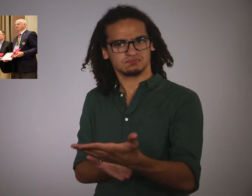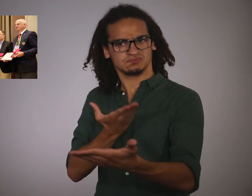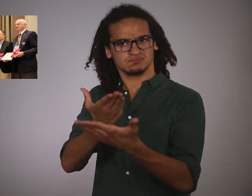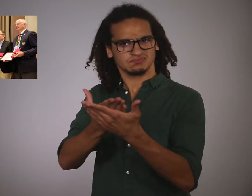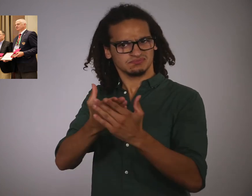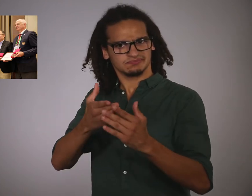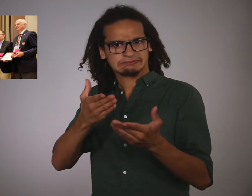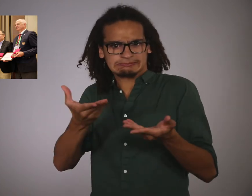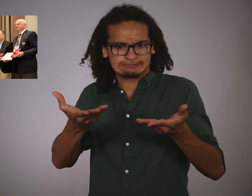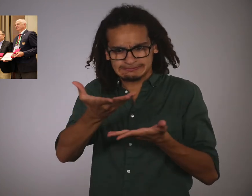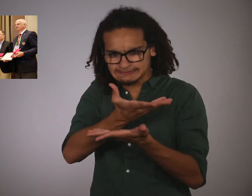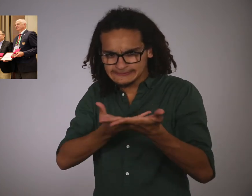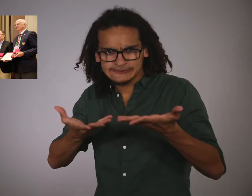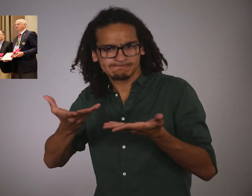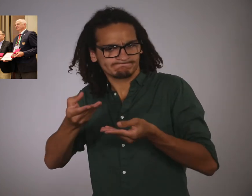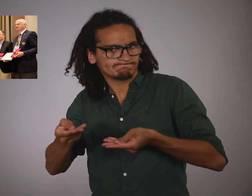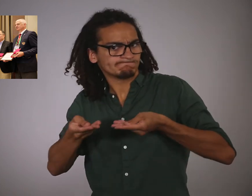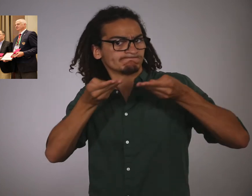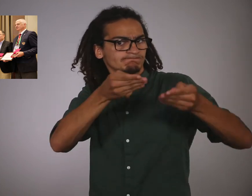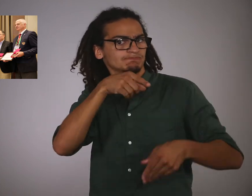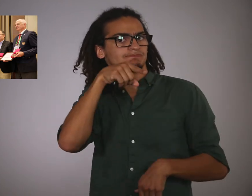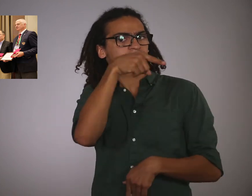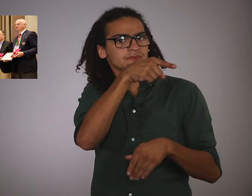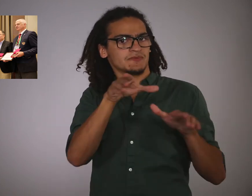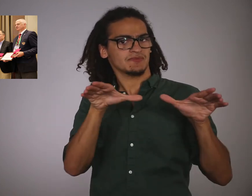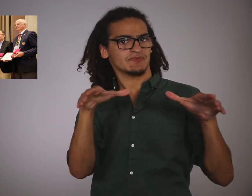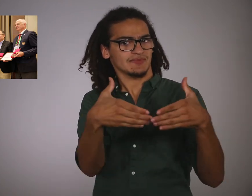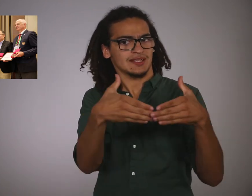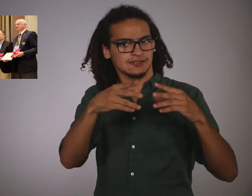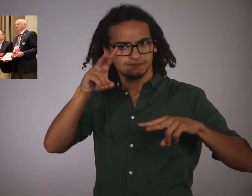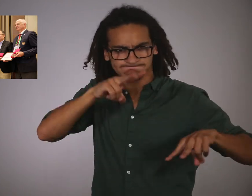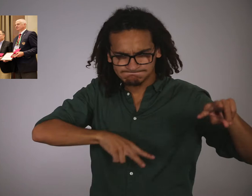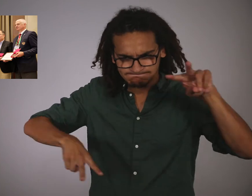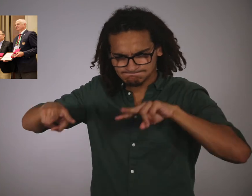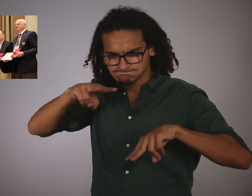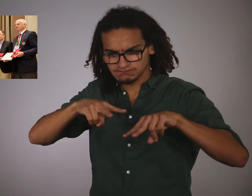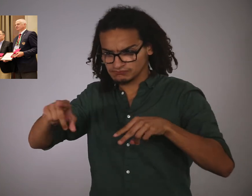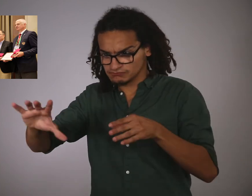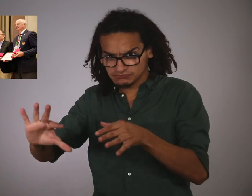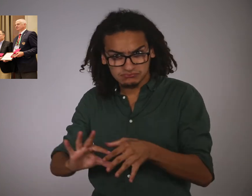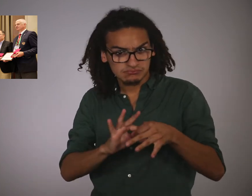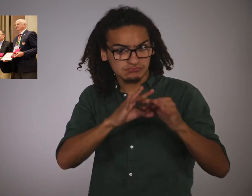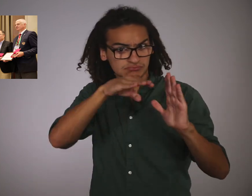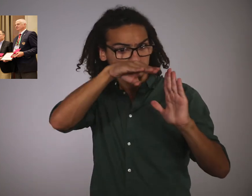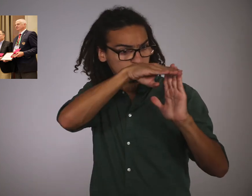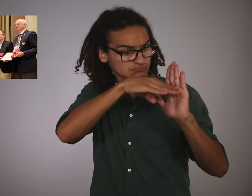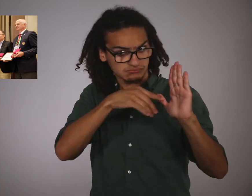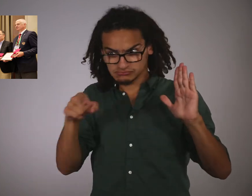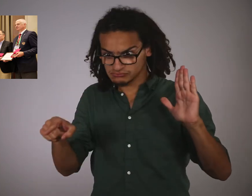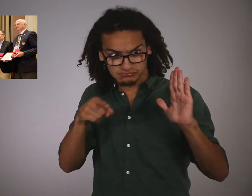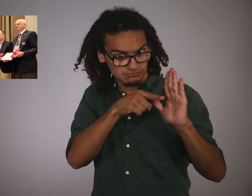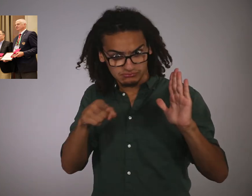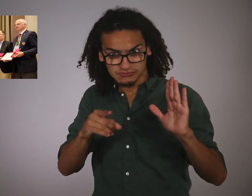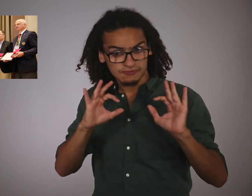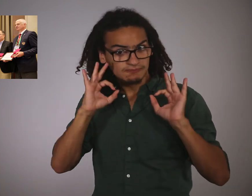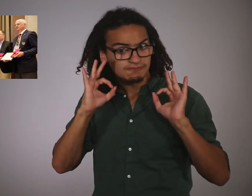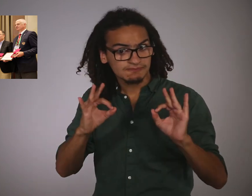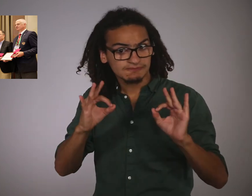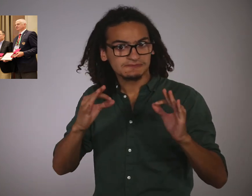The motion was referred to the executive committee (EC). They will review the ICSD constitution before making a decision.